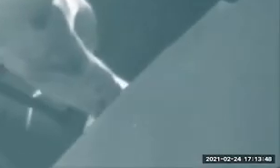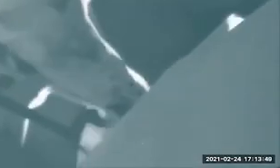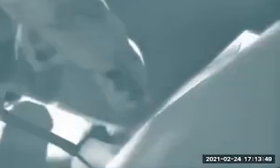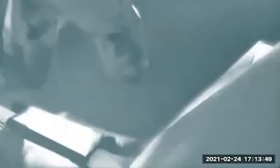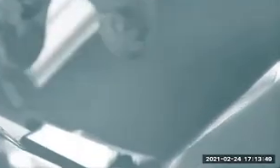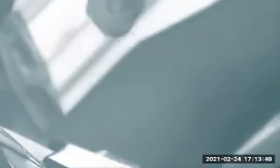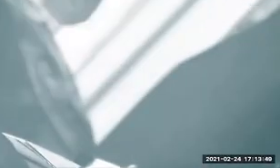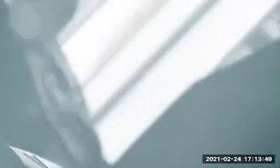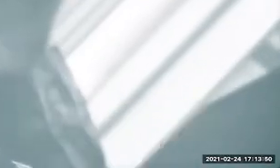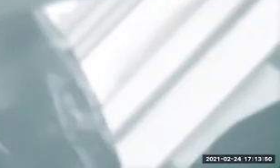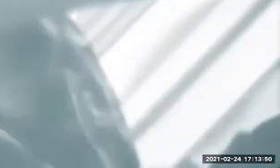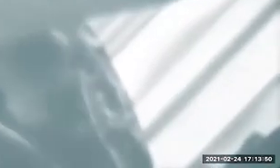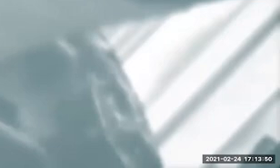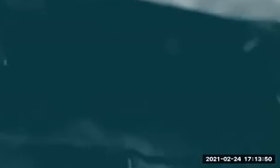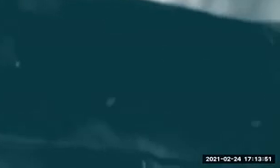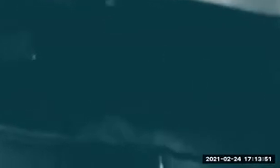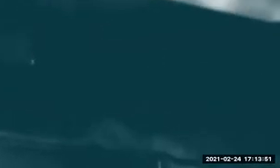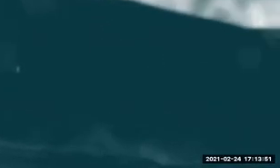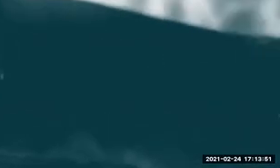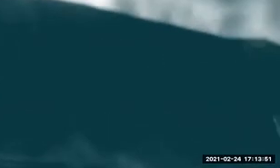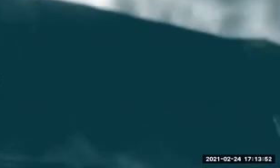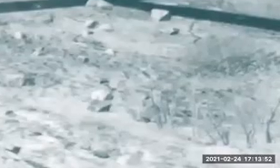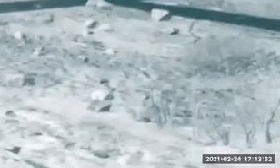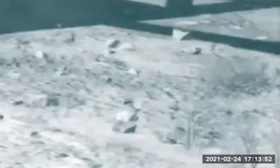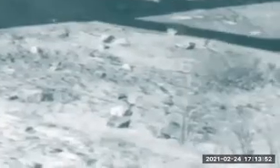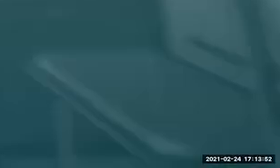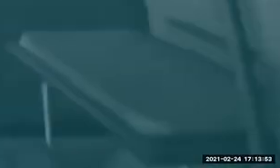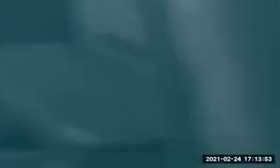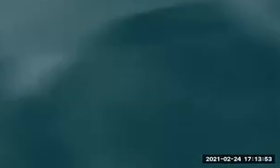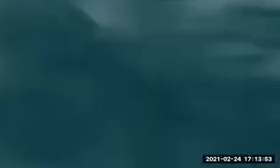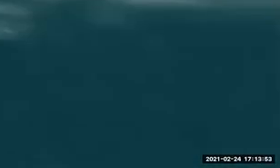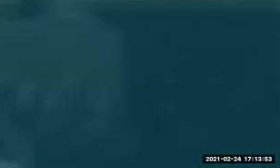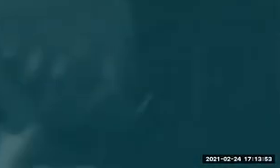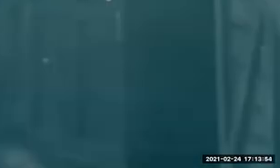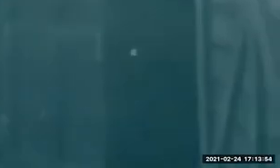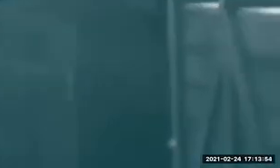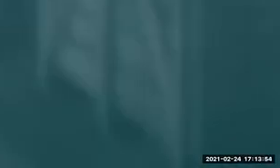And then I say roughly to scale, meaning I'll draw an image of a circle or just I'm just quickly